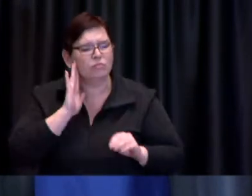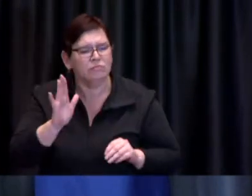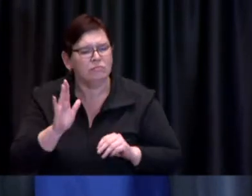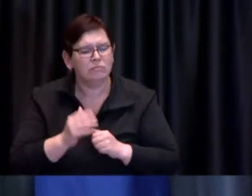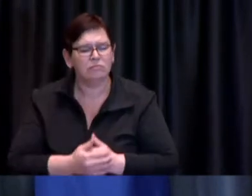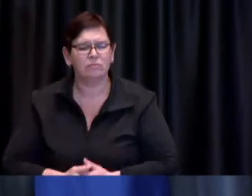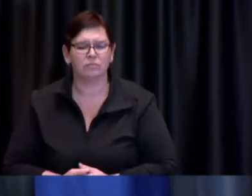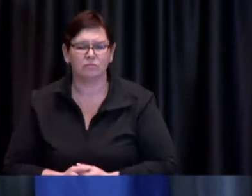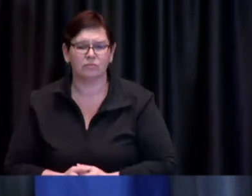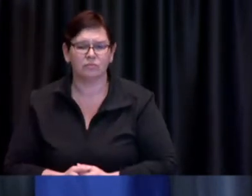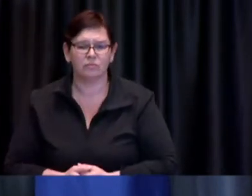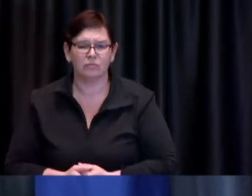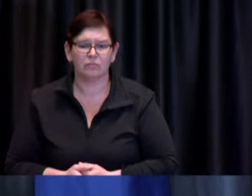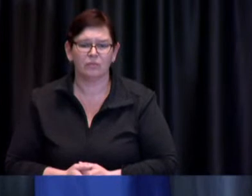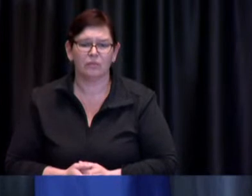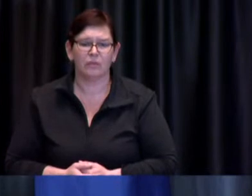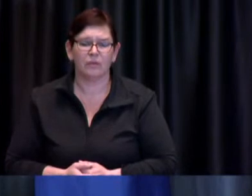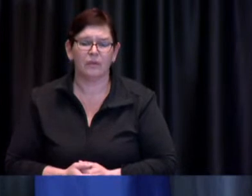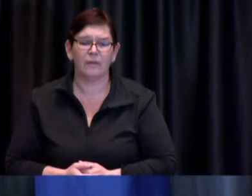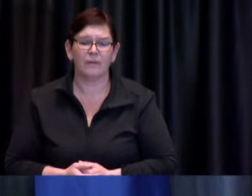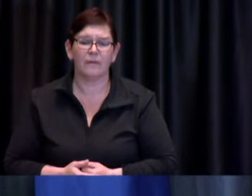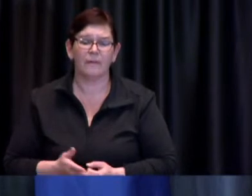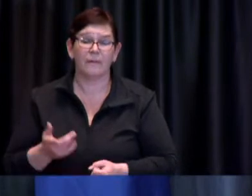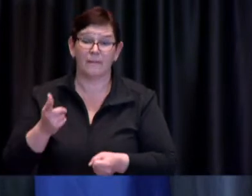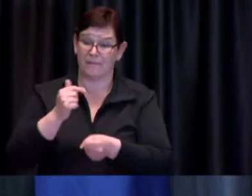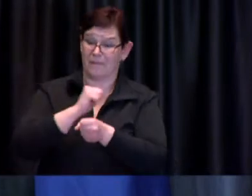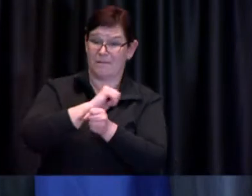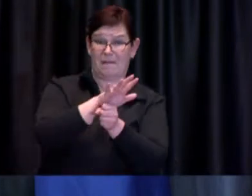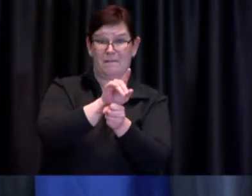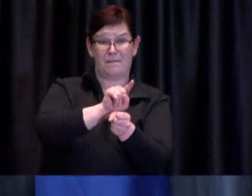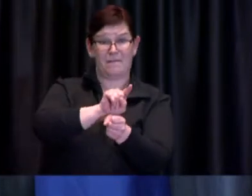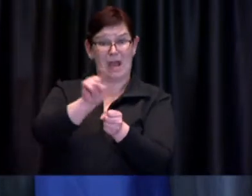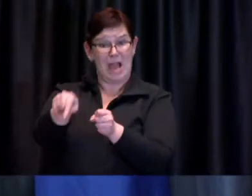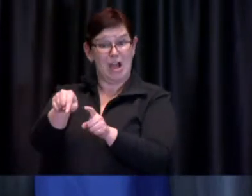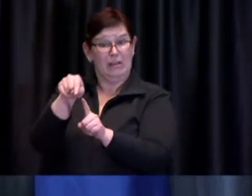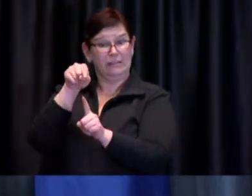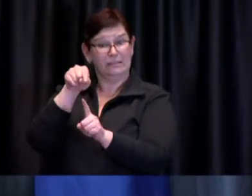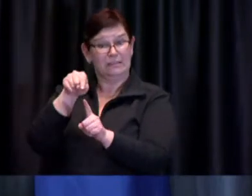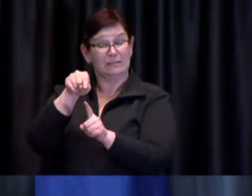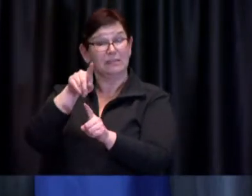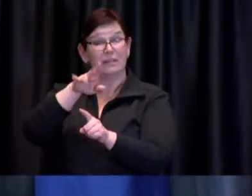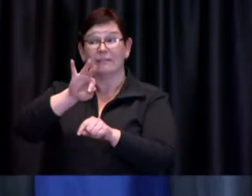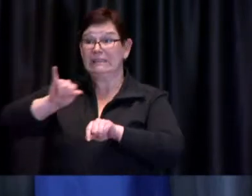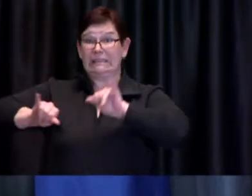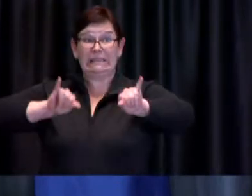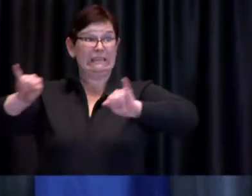transmissible variants of concern again the second point of course will be around getting vaccine